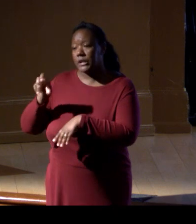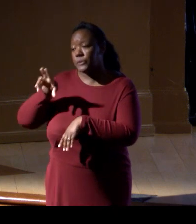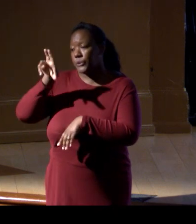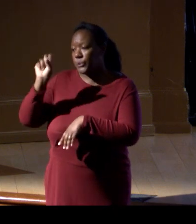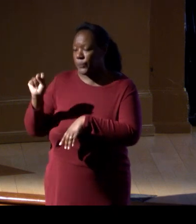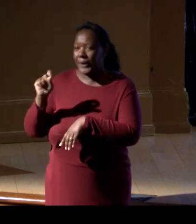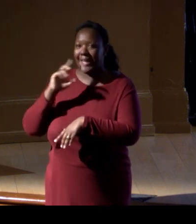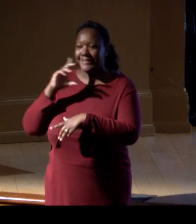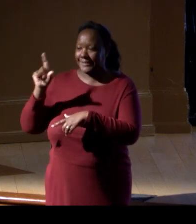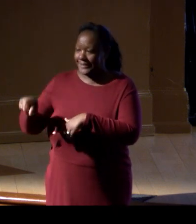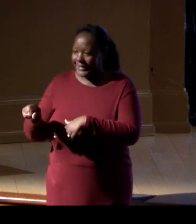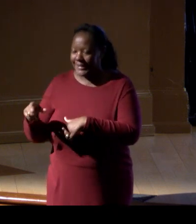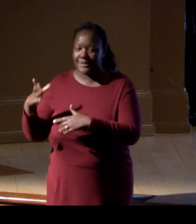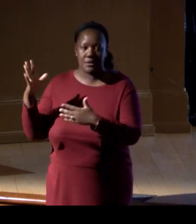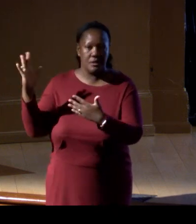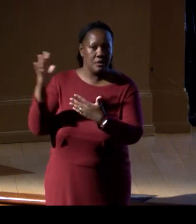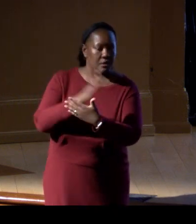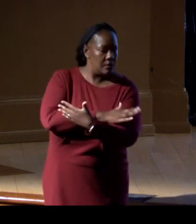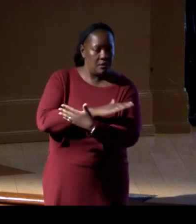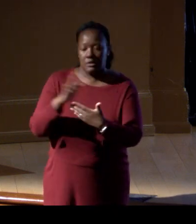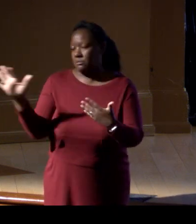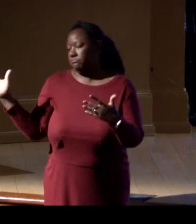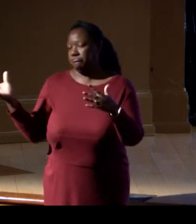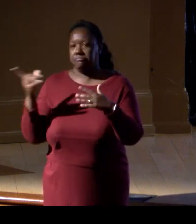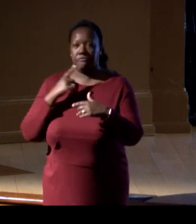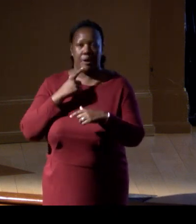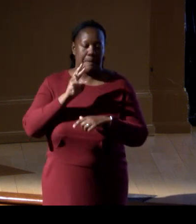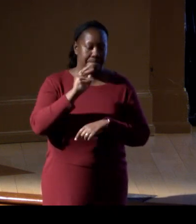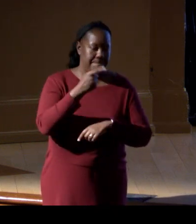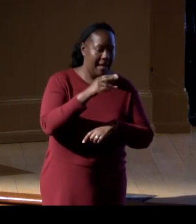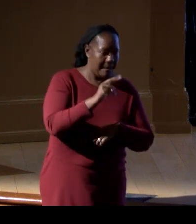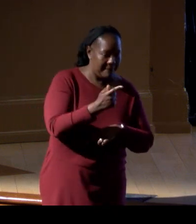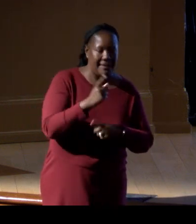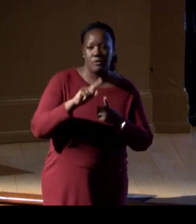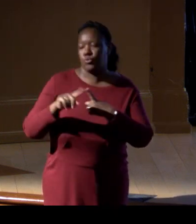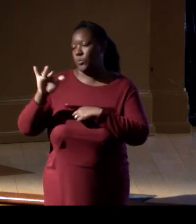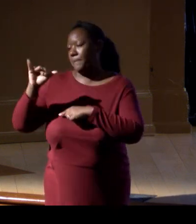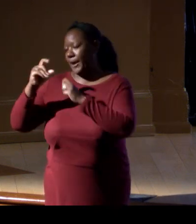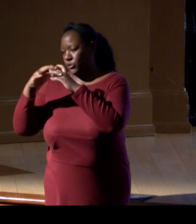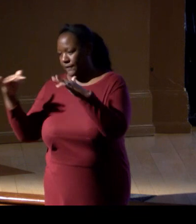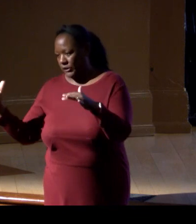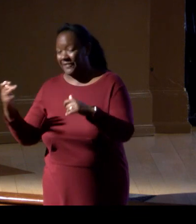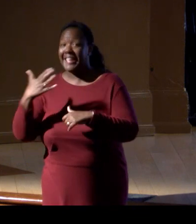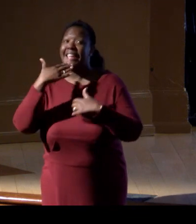from mapping to biodiversity. So thank you for the opportunity, and I look forward to the panel.